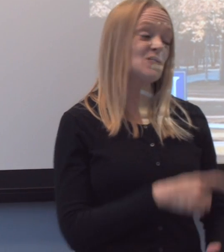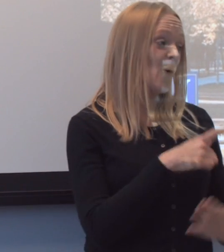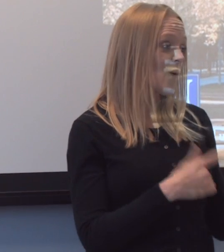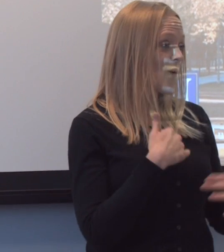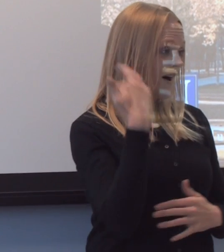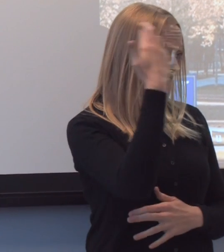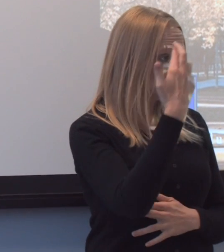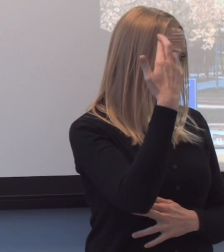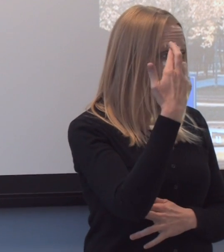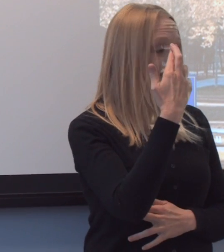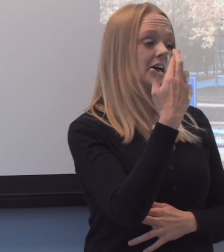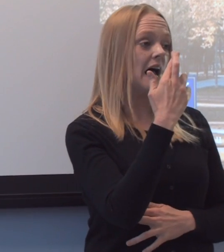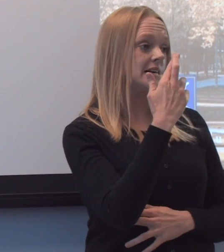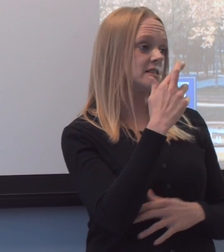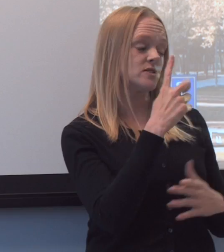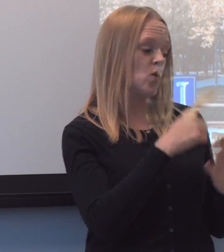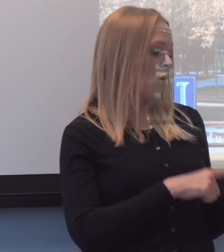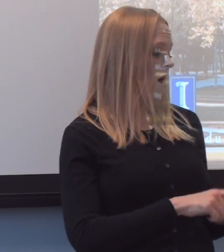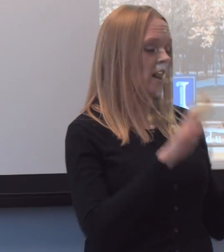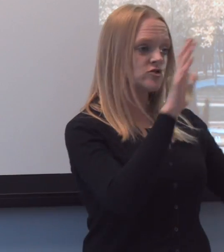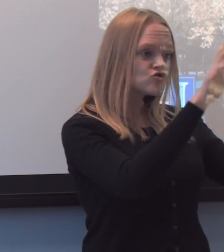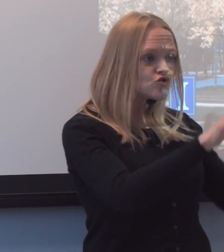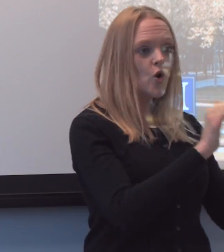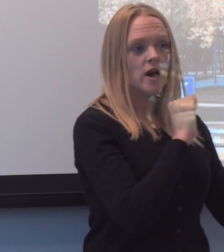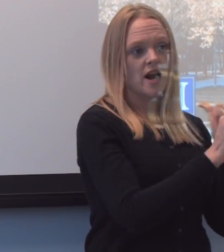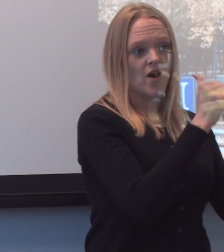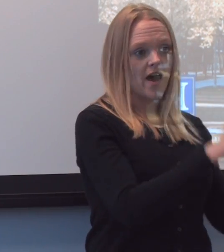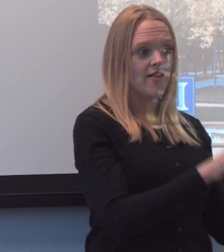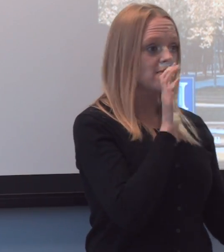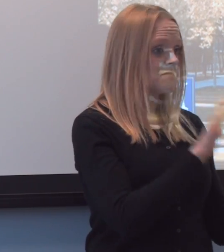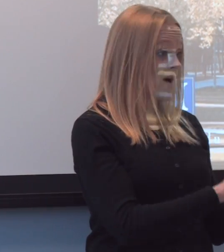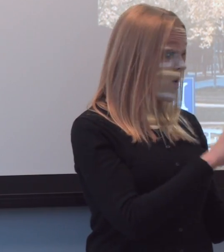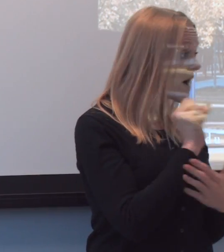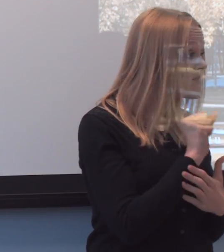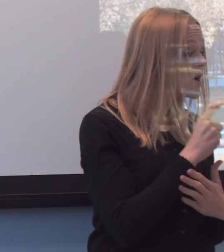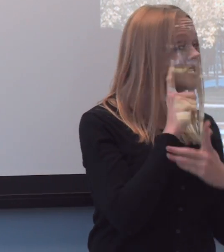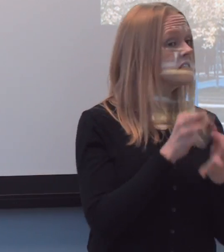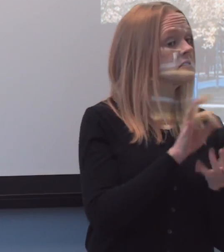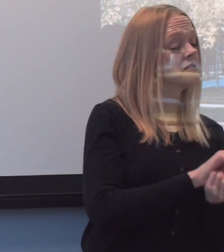what a extraordinary athlete my wife was, I went into coaching. Um,